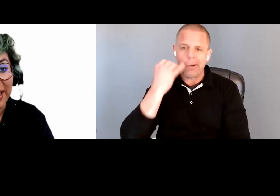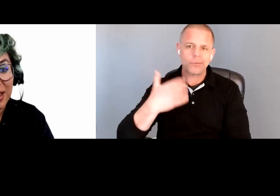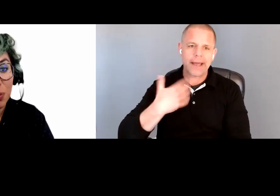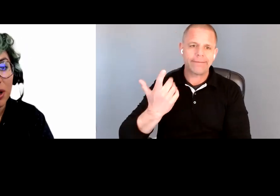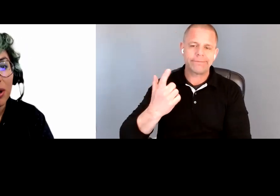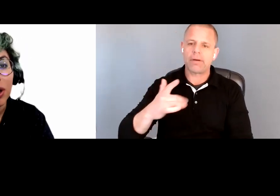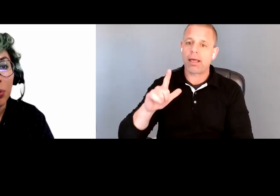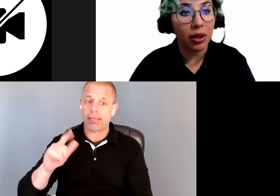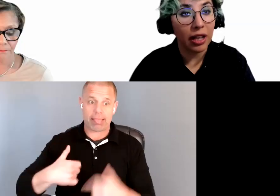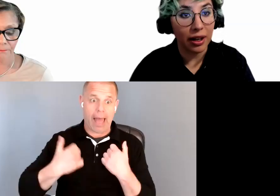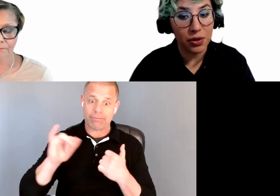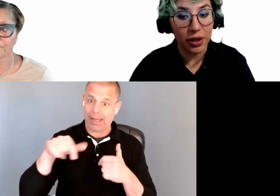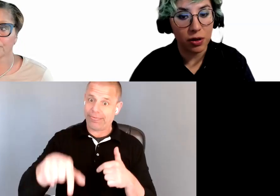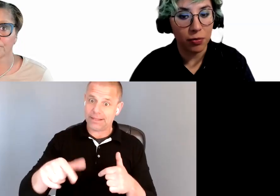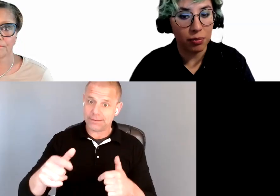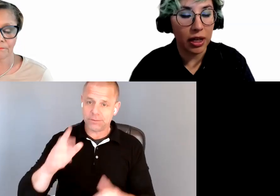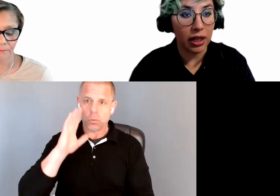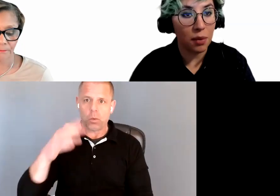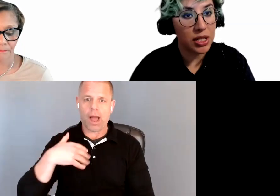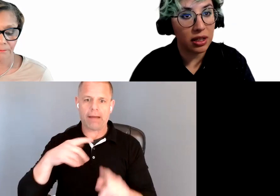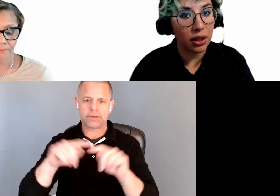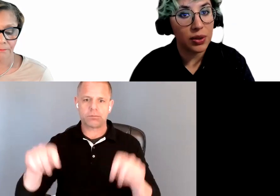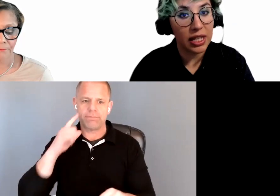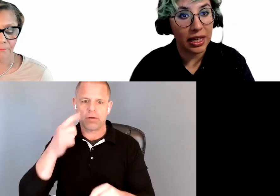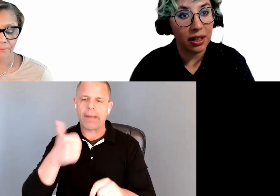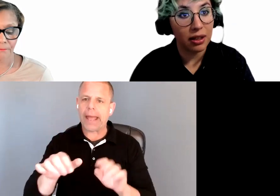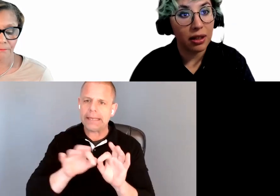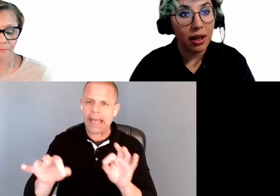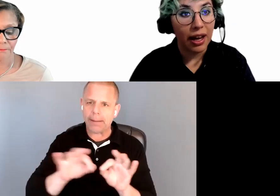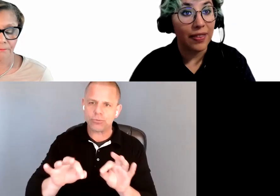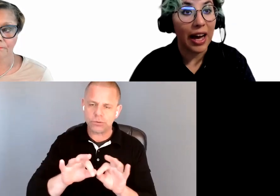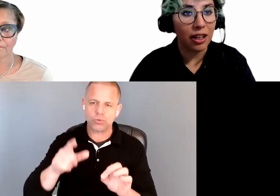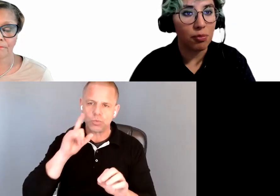like this one, we will get a transcript from any captioning that you take, and that can